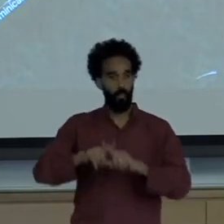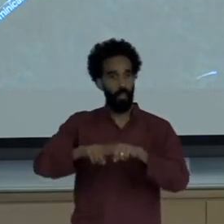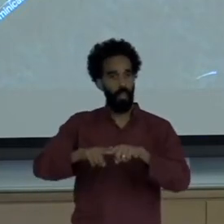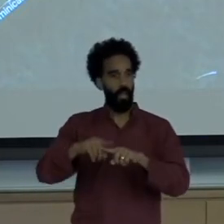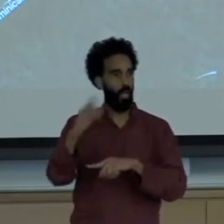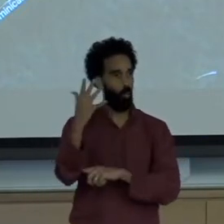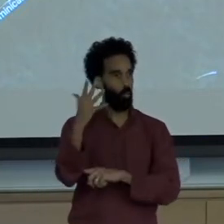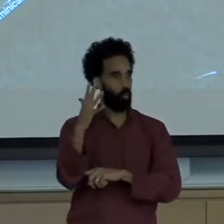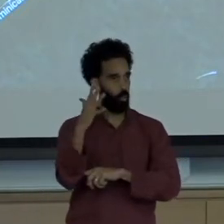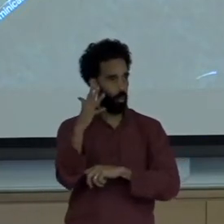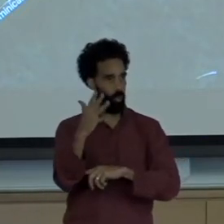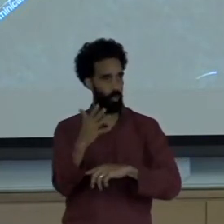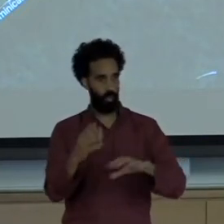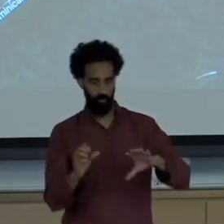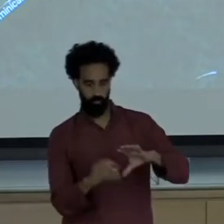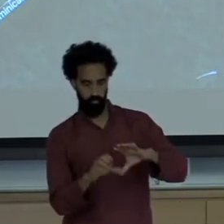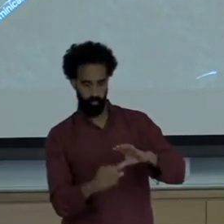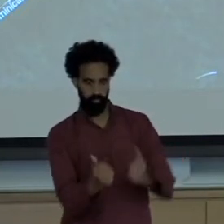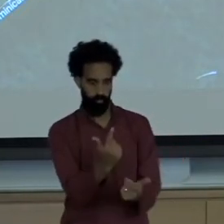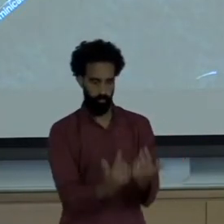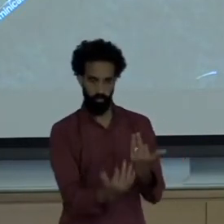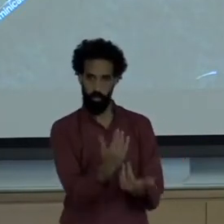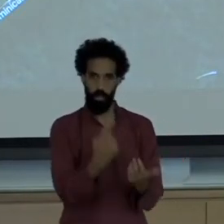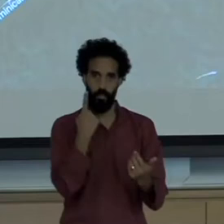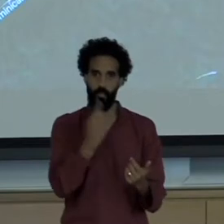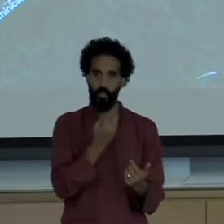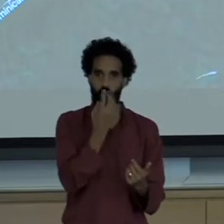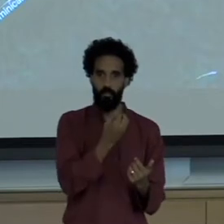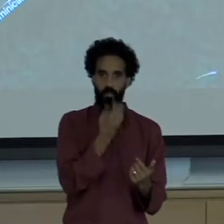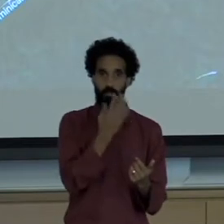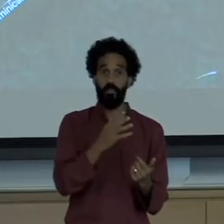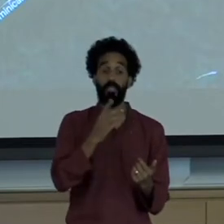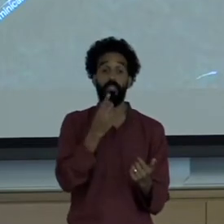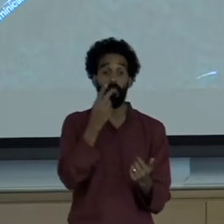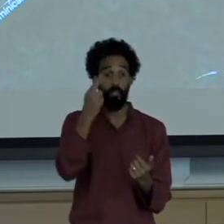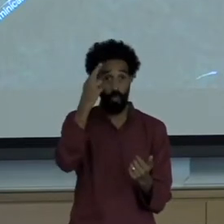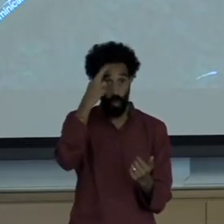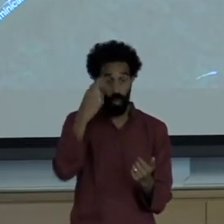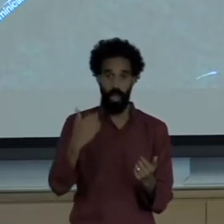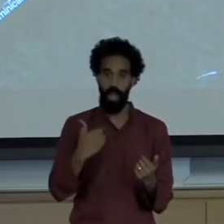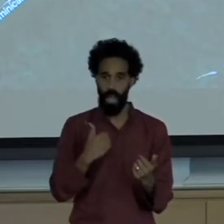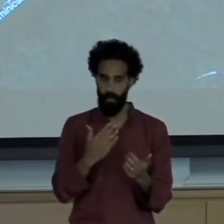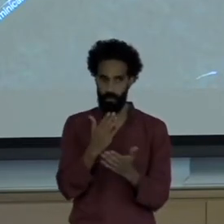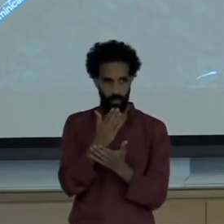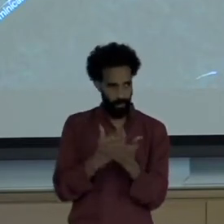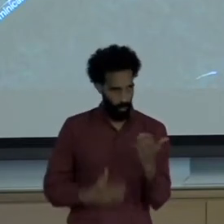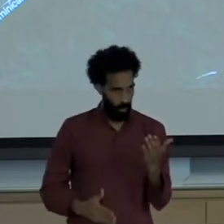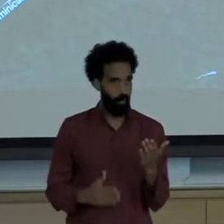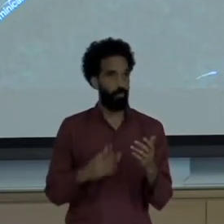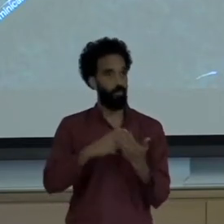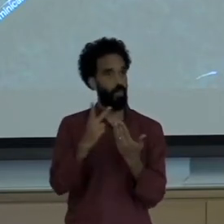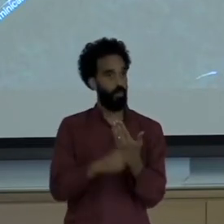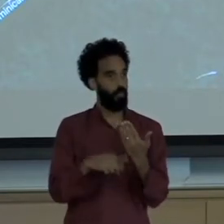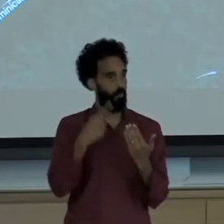The DR has launched reforestation programs, but this satellite image shows very clearly on the west side,